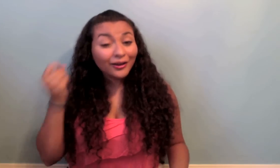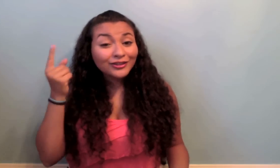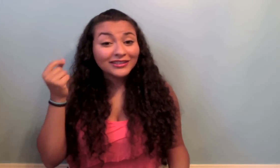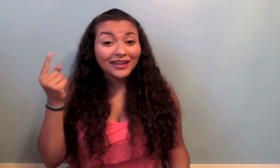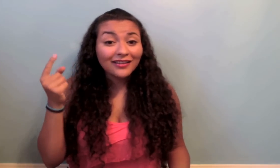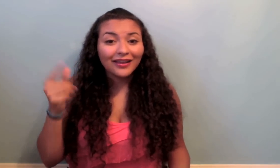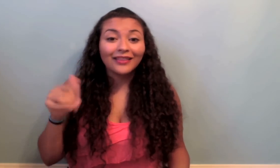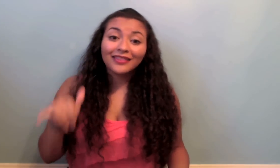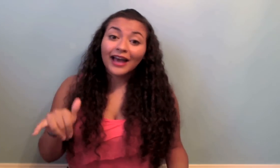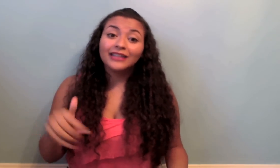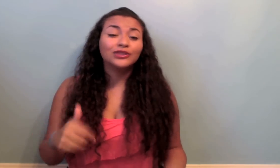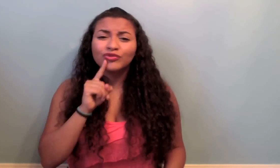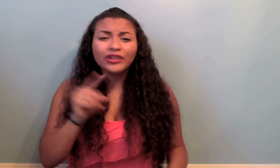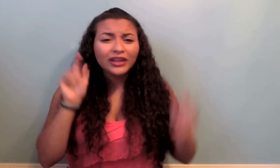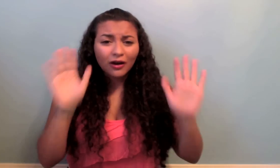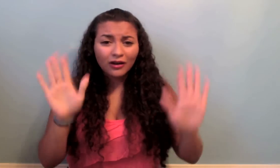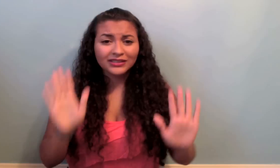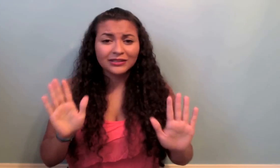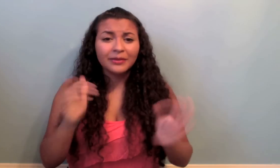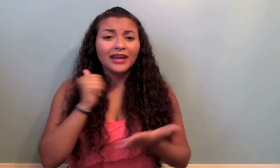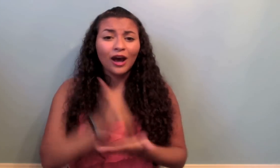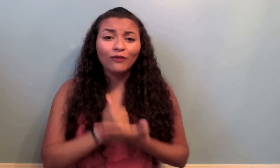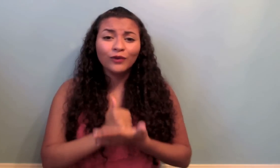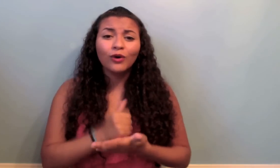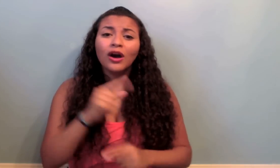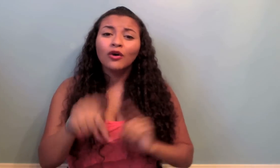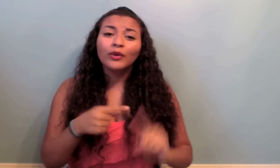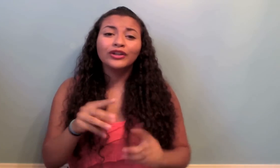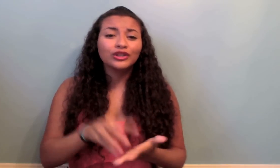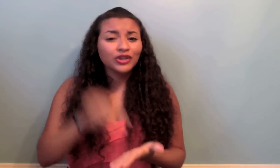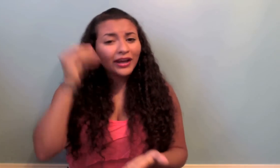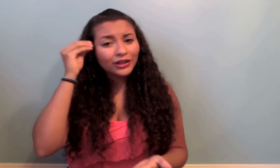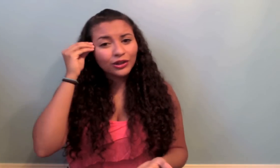understand that that is really awesome and helpful when you're trying to learn